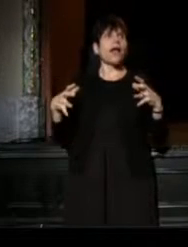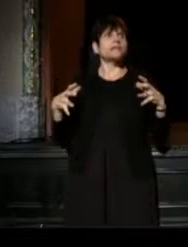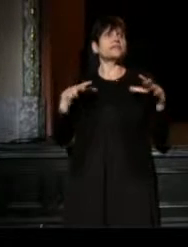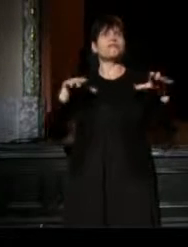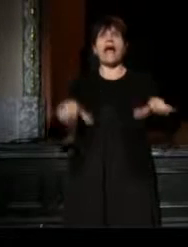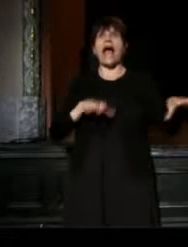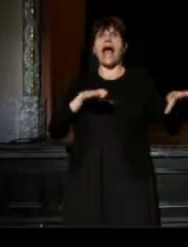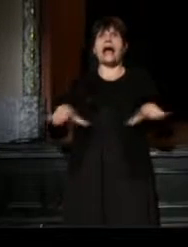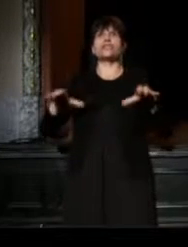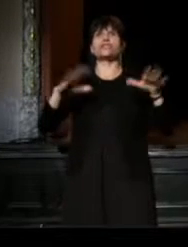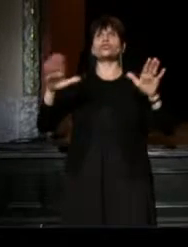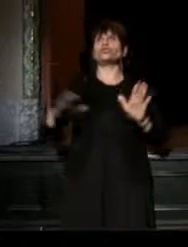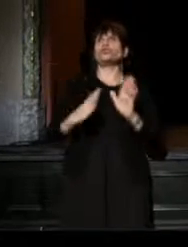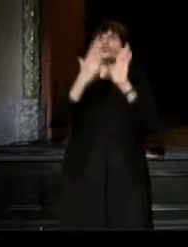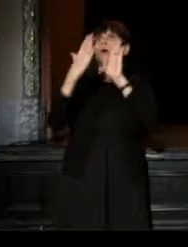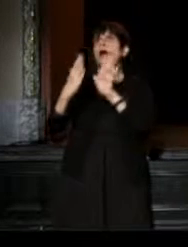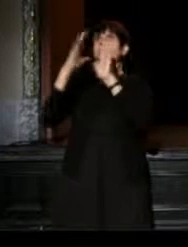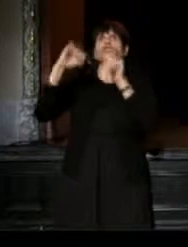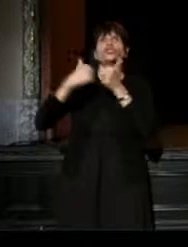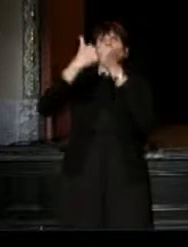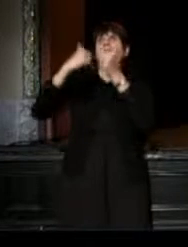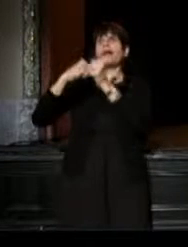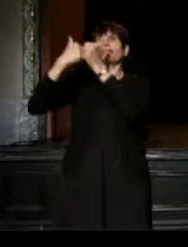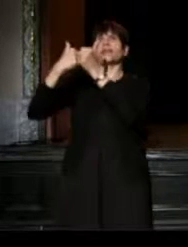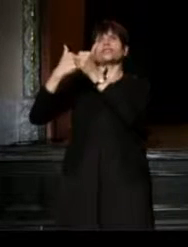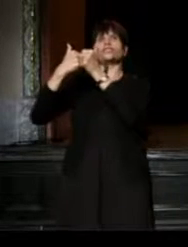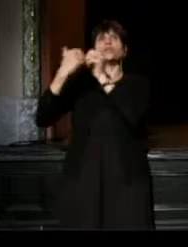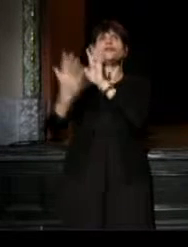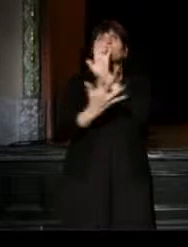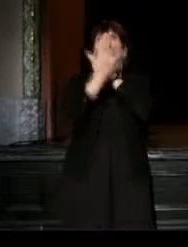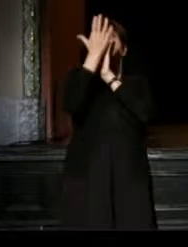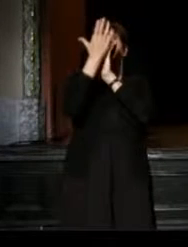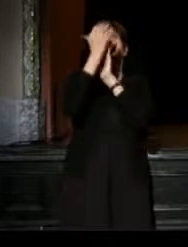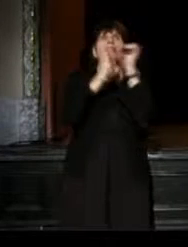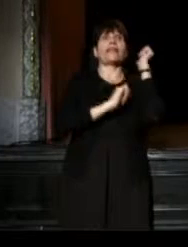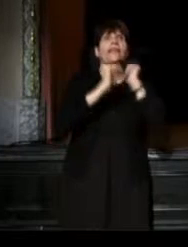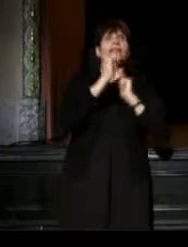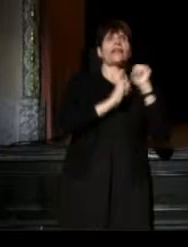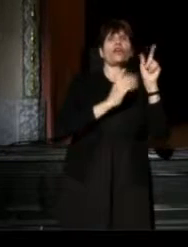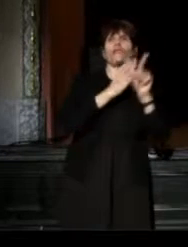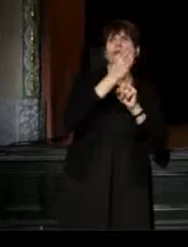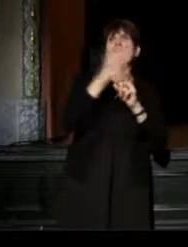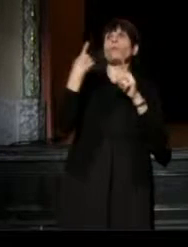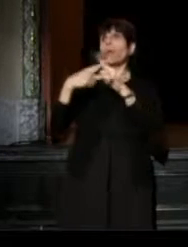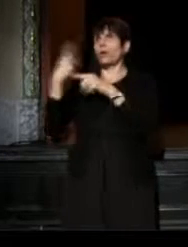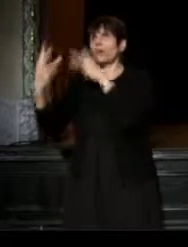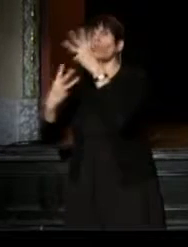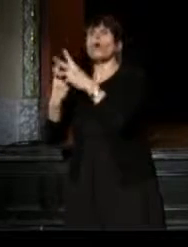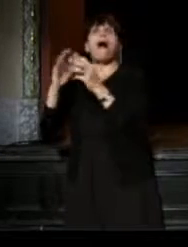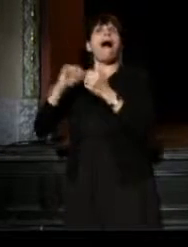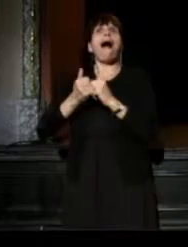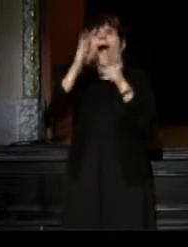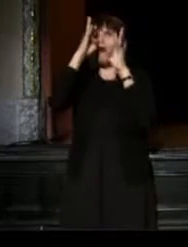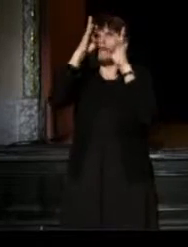to address challenges facing our theater field and the world. How can we create a better world for theater